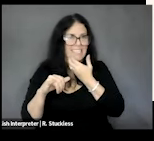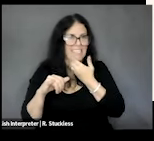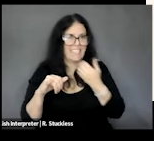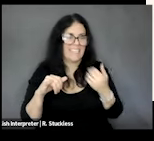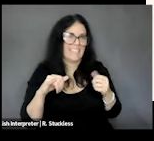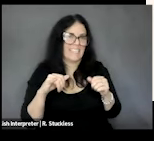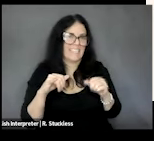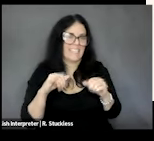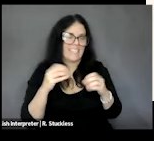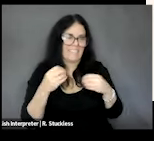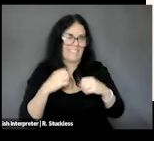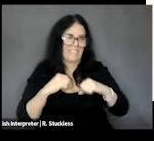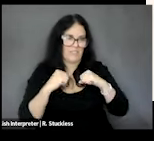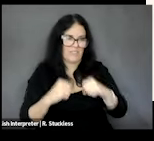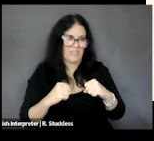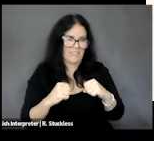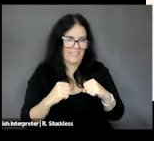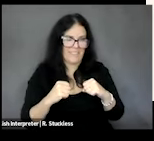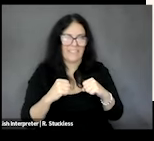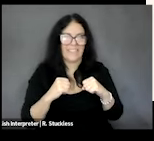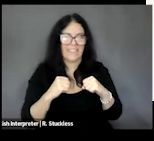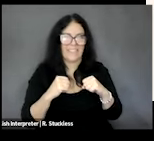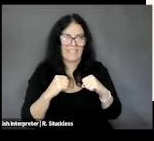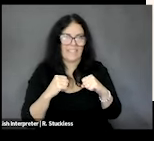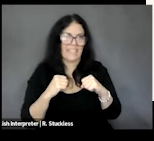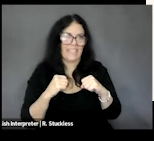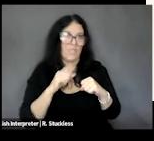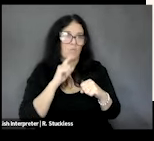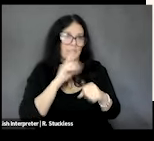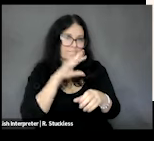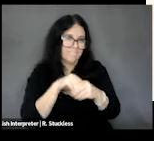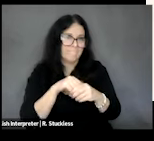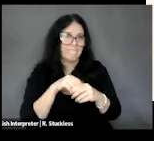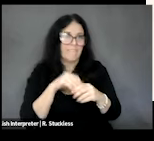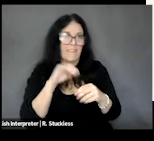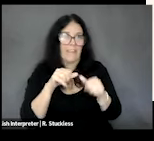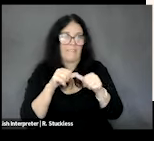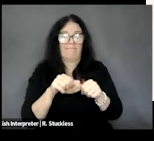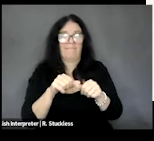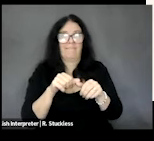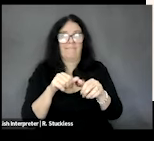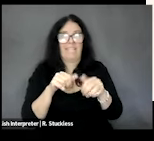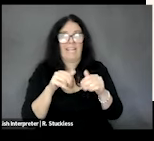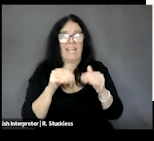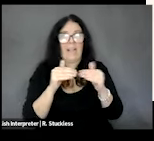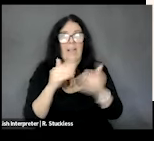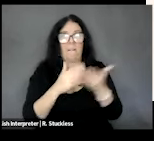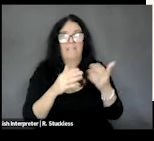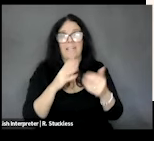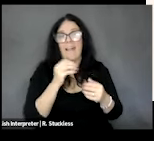security, and it affects all three physical elements. So, stability also incorporates